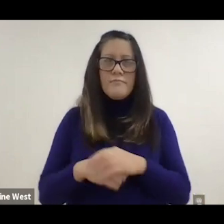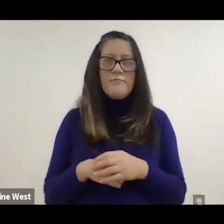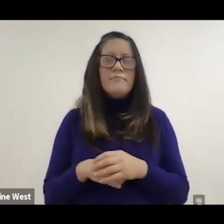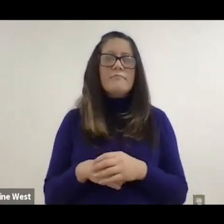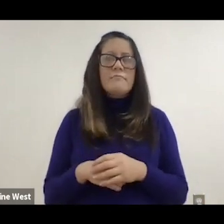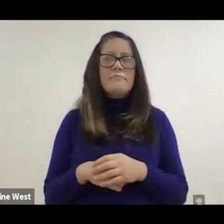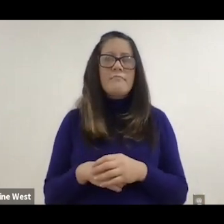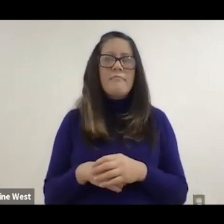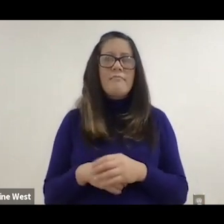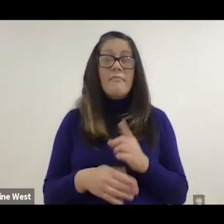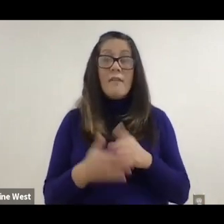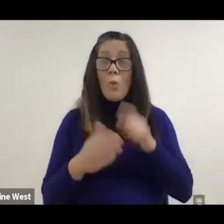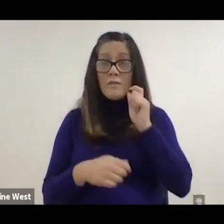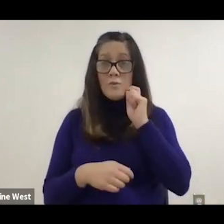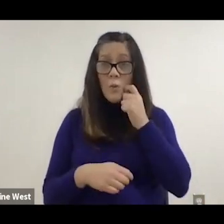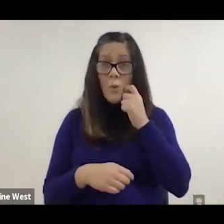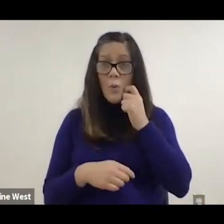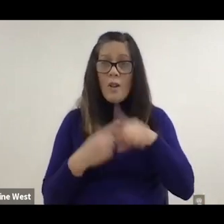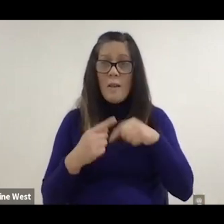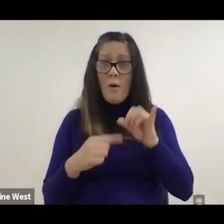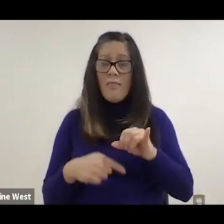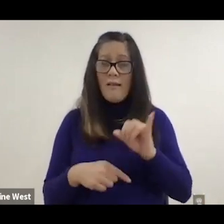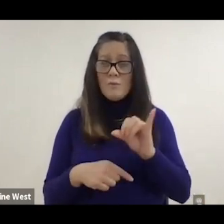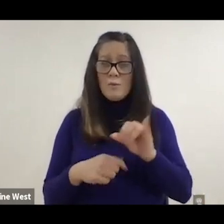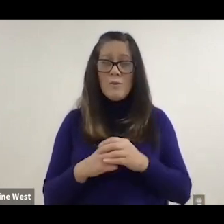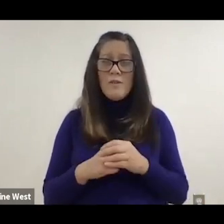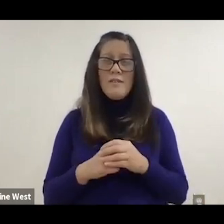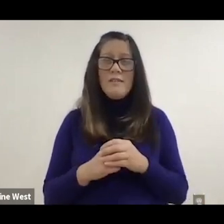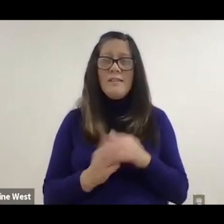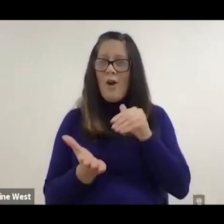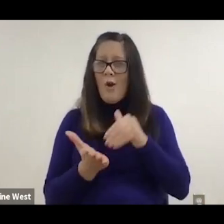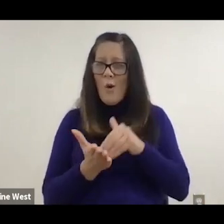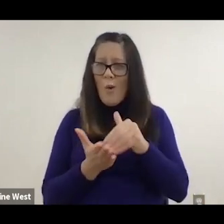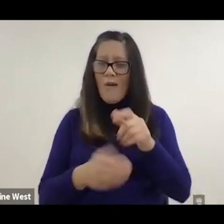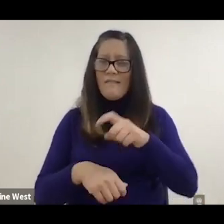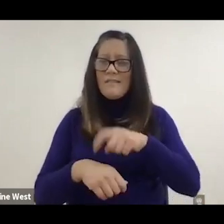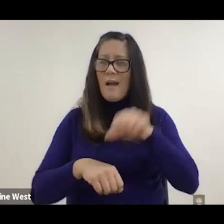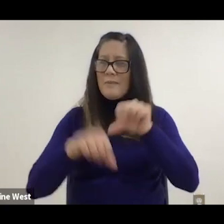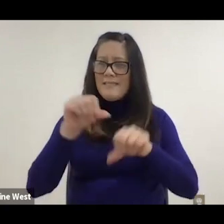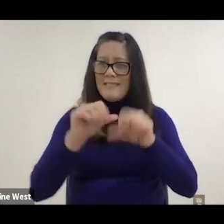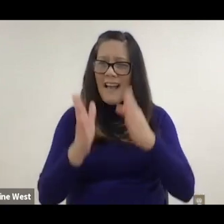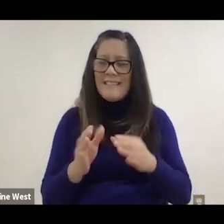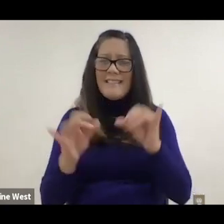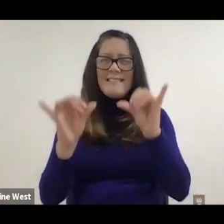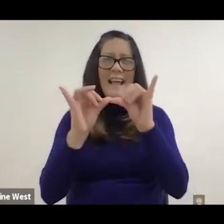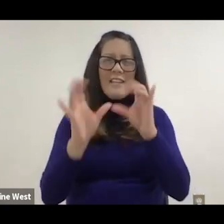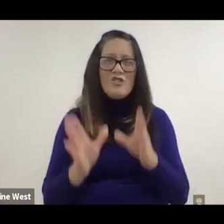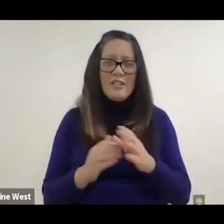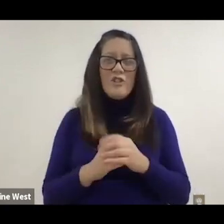Also think what's really cool about this is oftentimes scientists and engineers underestimate the